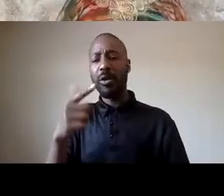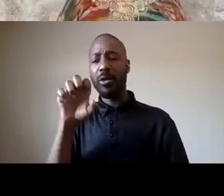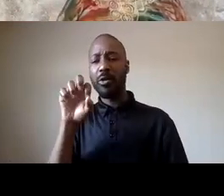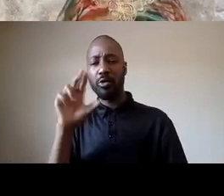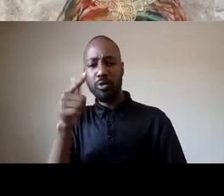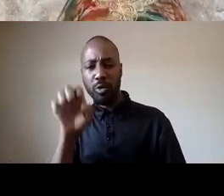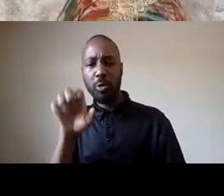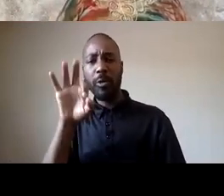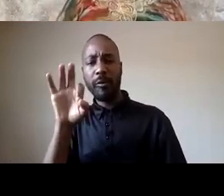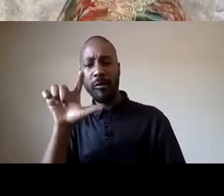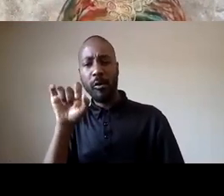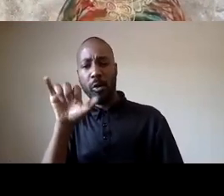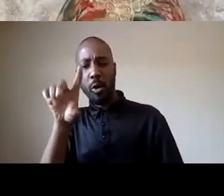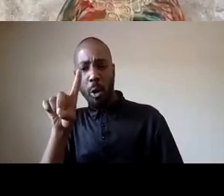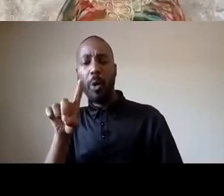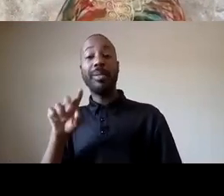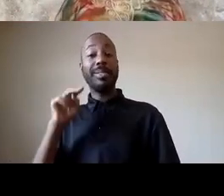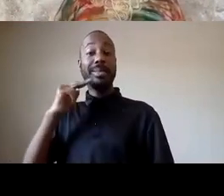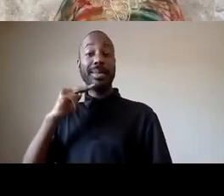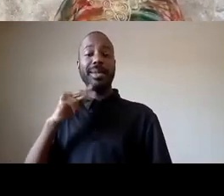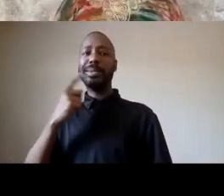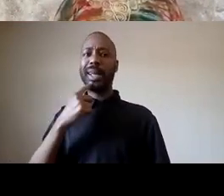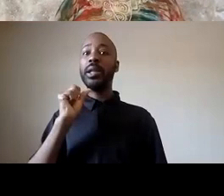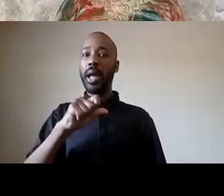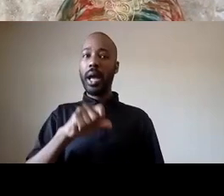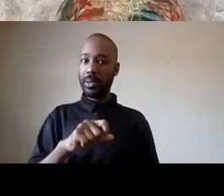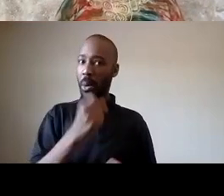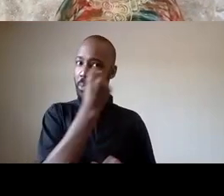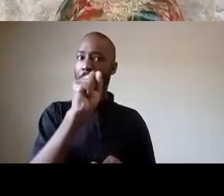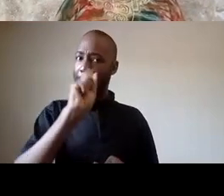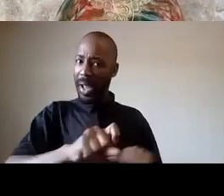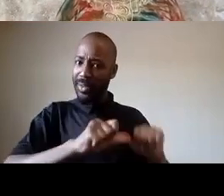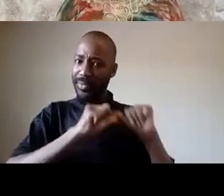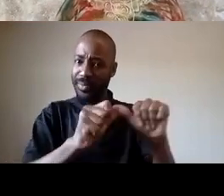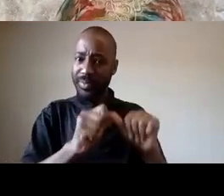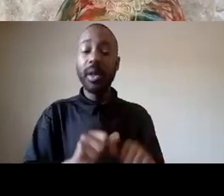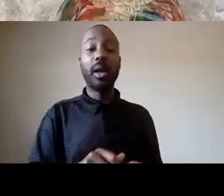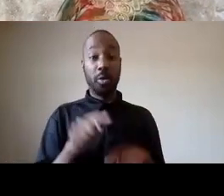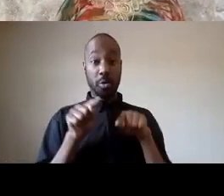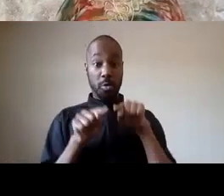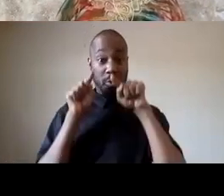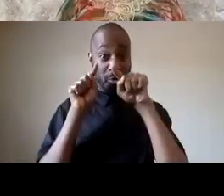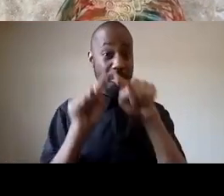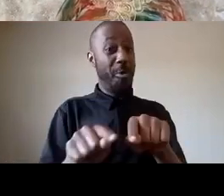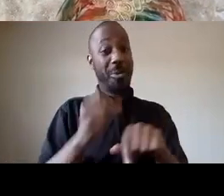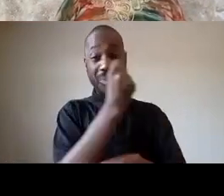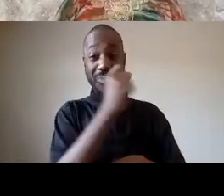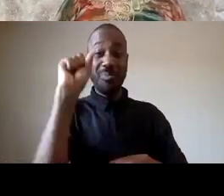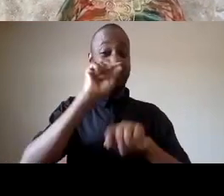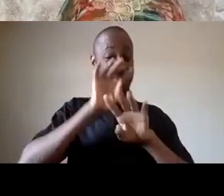protests have to continue and these protests there's a lot of cussing at them there's a lot of beauty at them there's